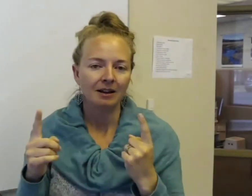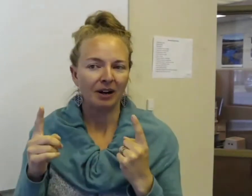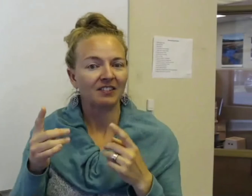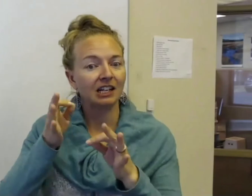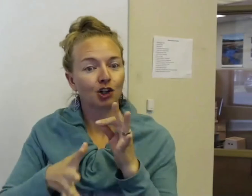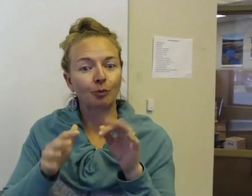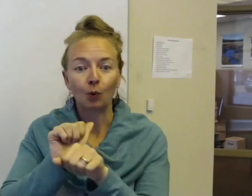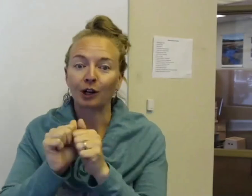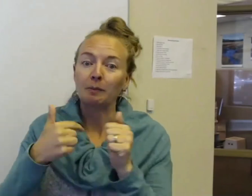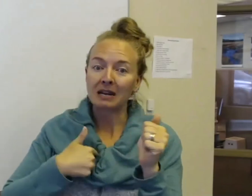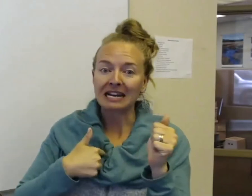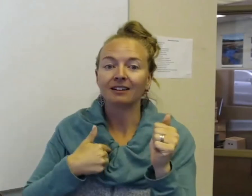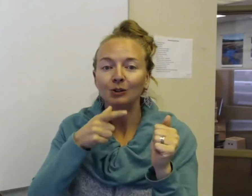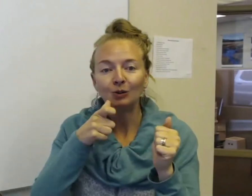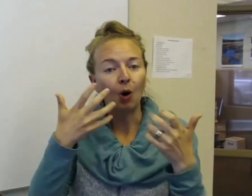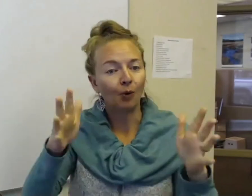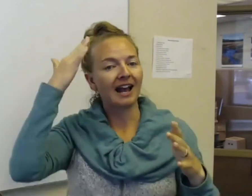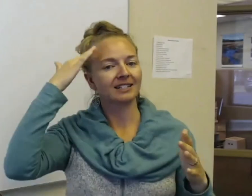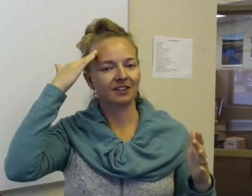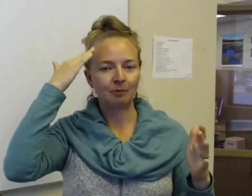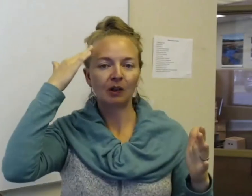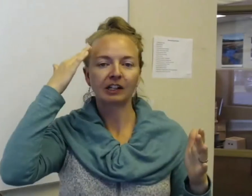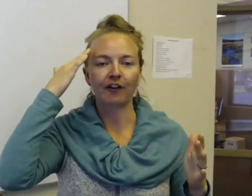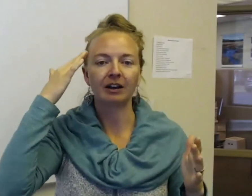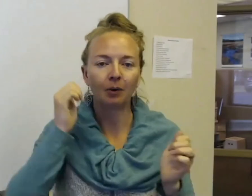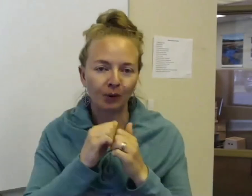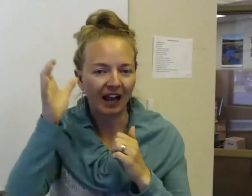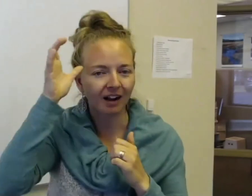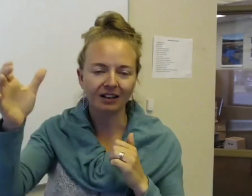But if it's an interpreter working with me who already have the military with that